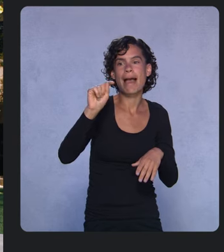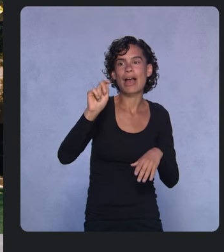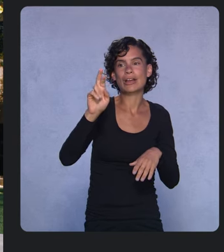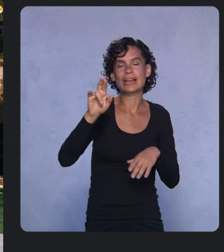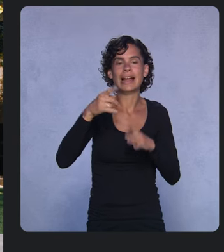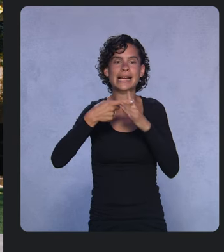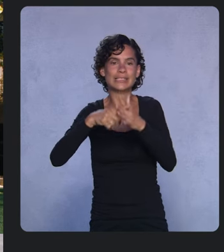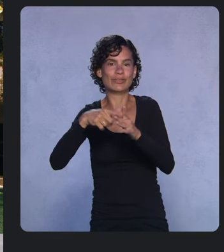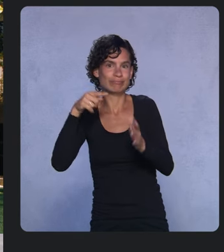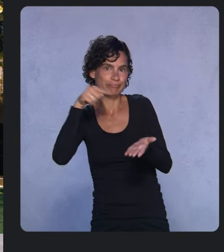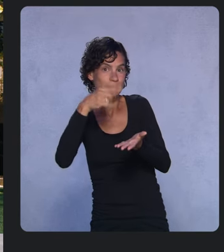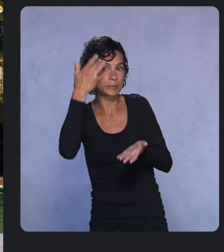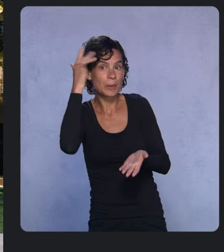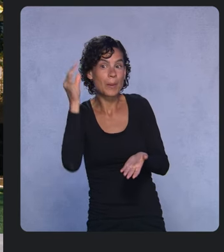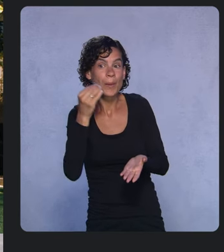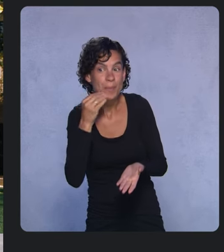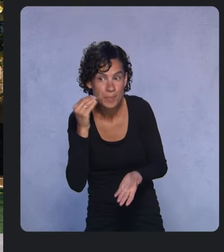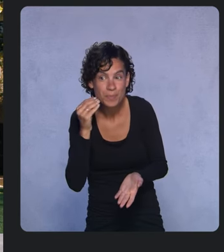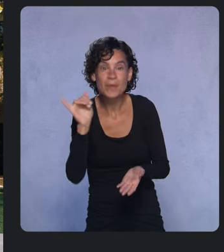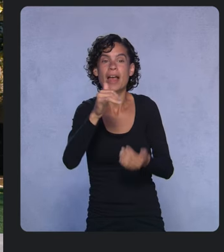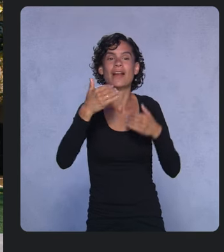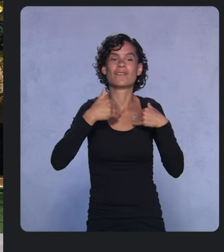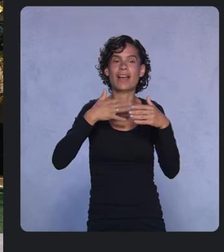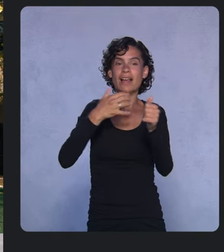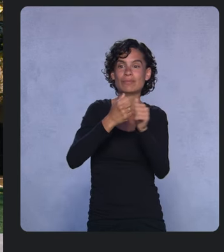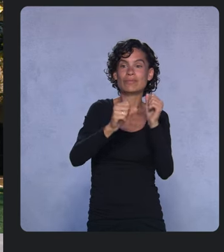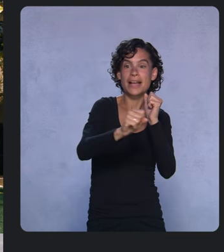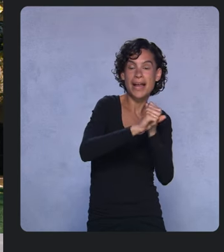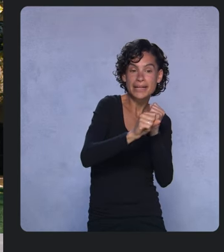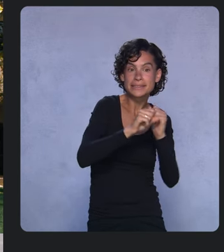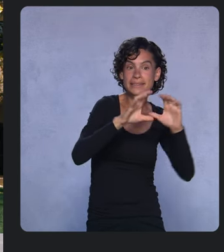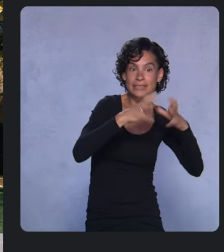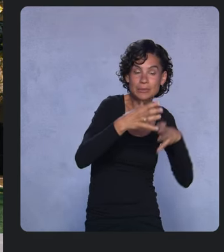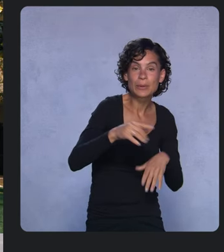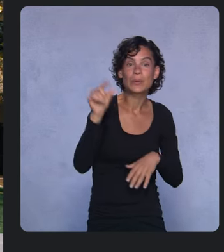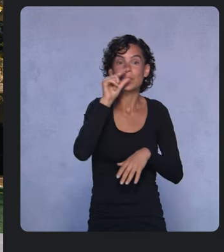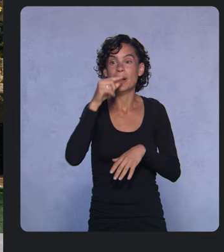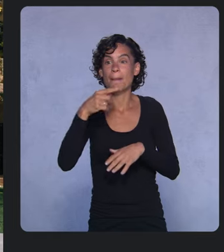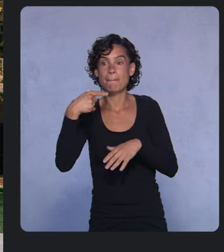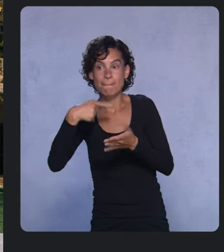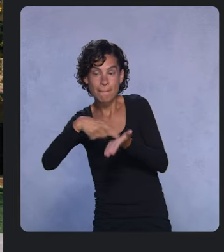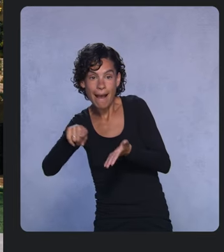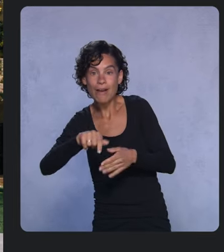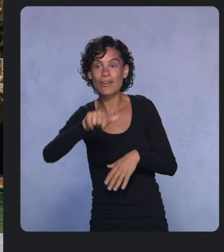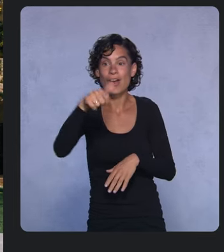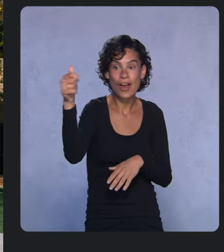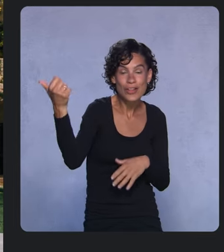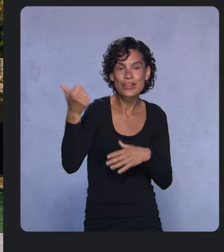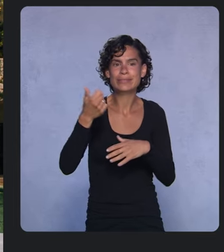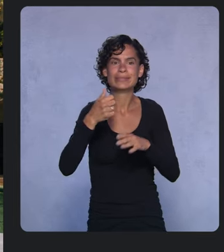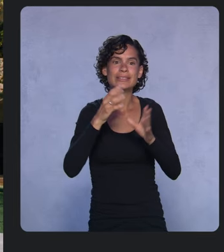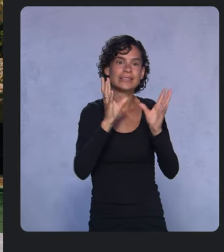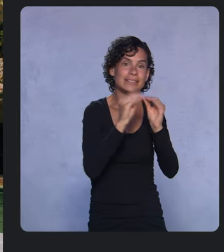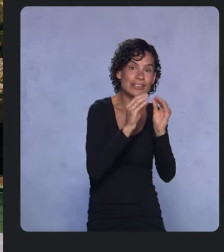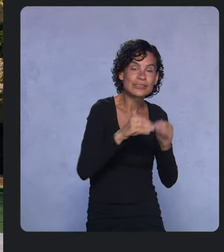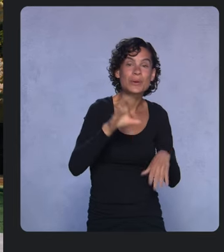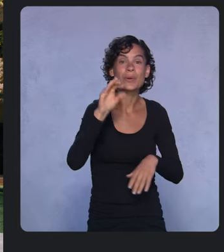We also have updates from the Ads team, Google Pay and others, as well as sessions and codelabs to get you started on everything you’ve heard about today.